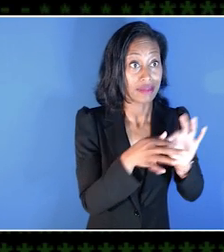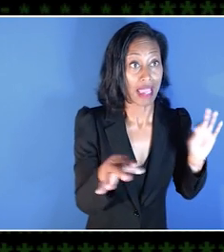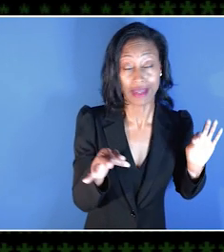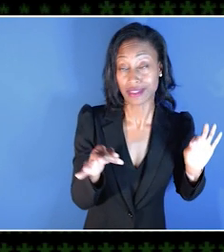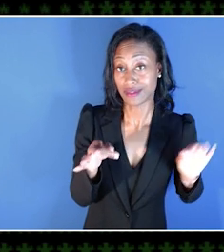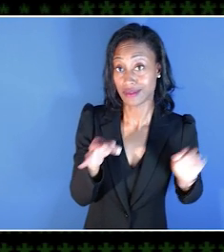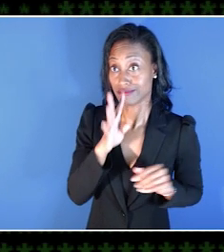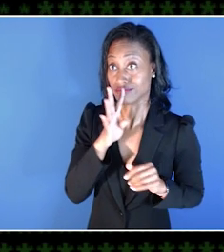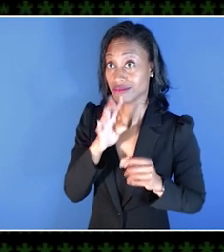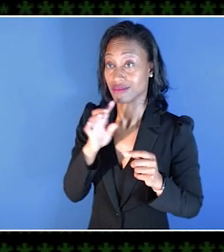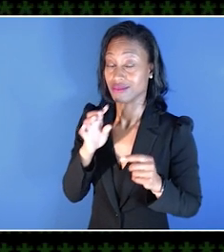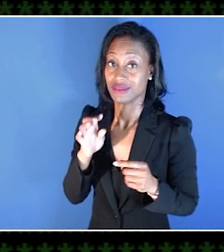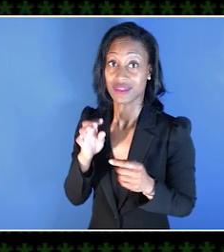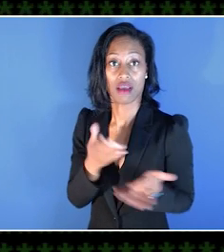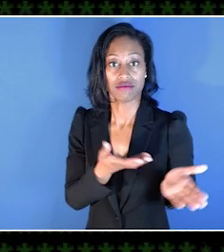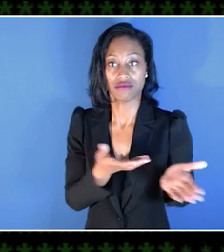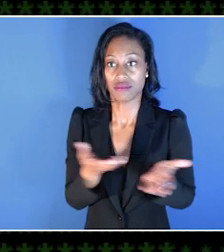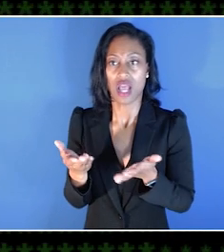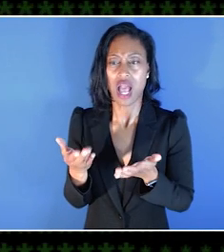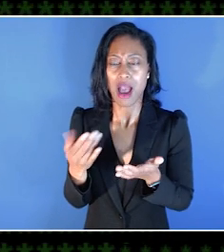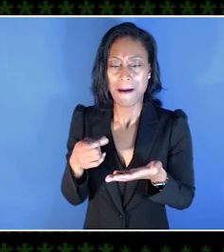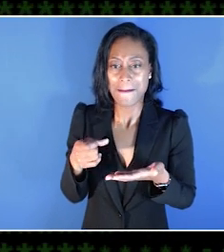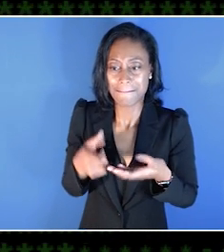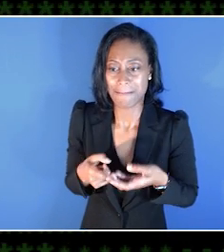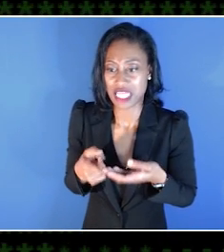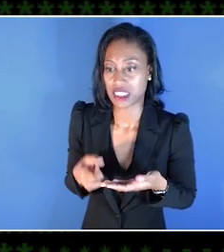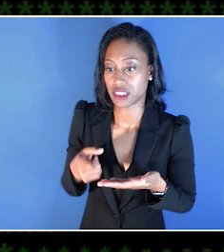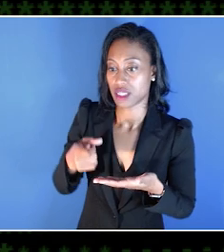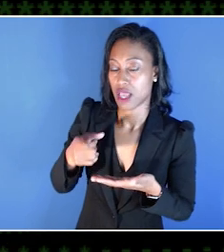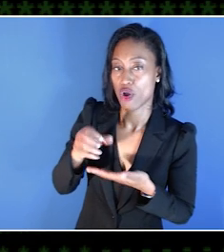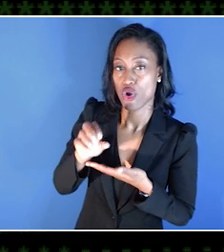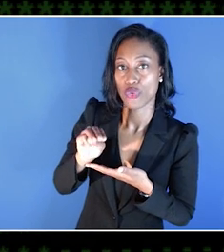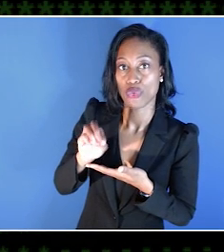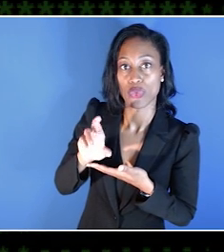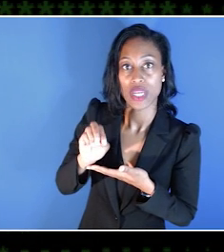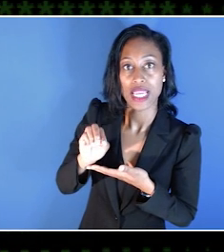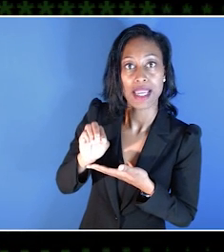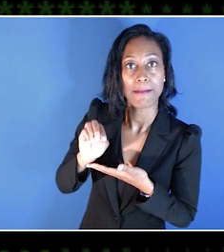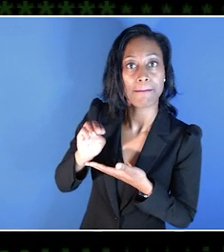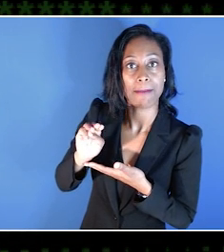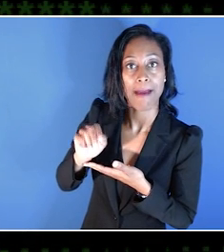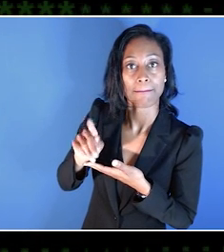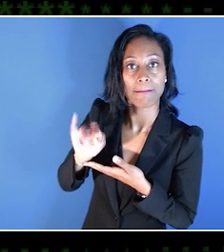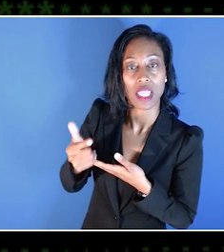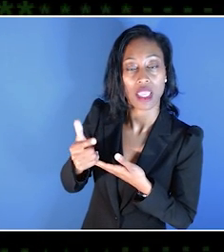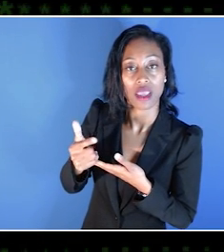a lot of things that we may not be thinking about, even like button remapping. And then surely,